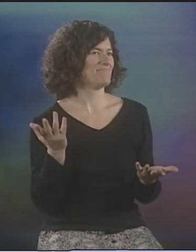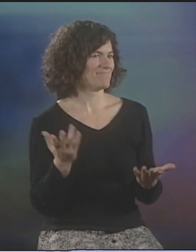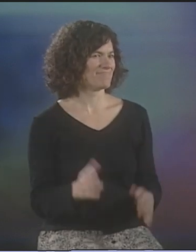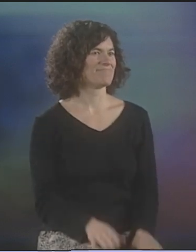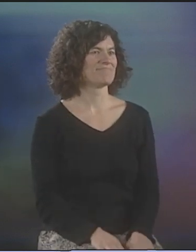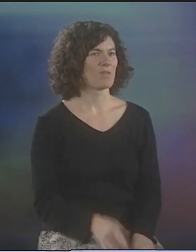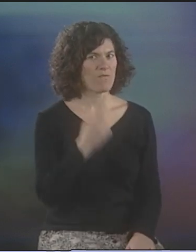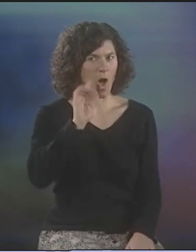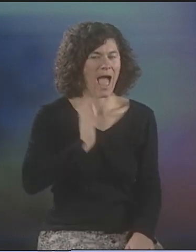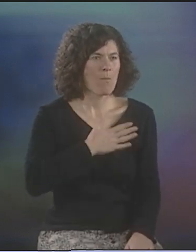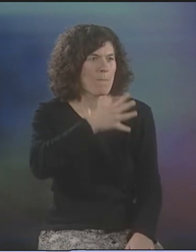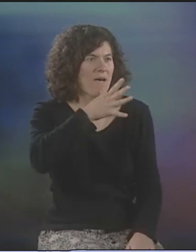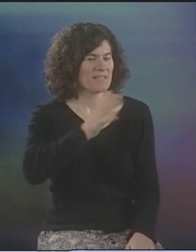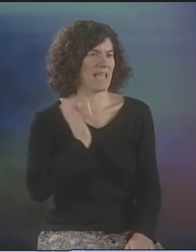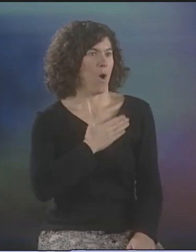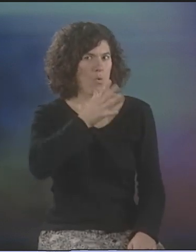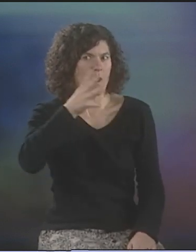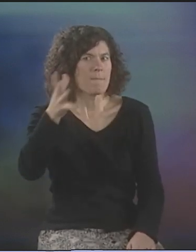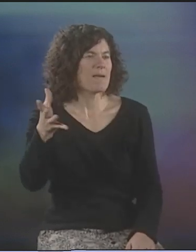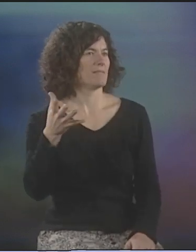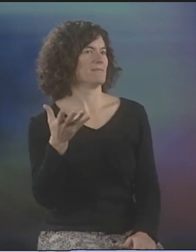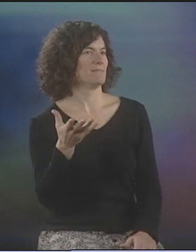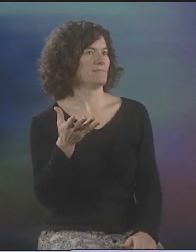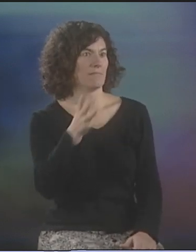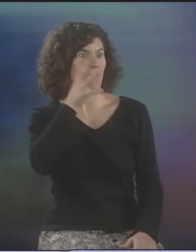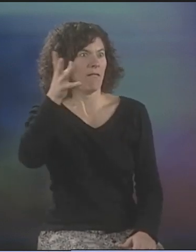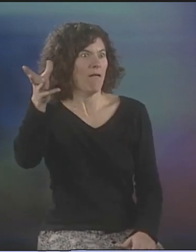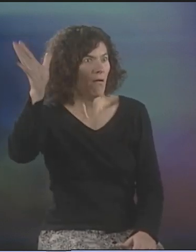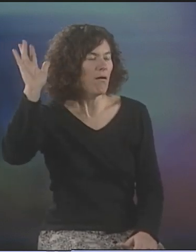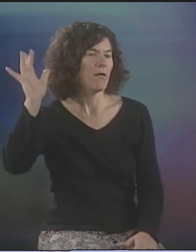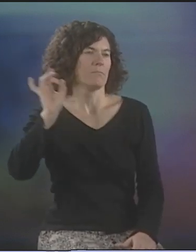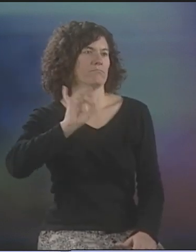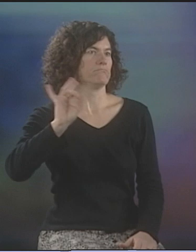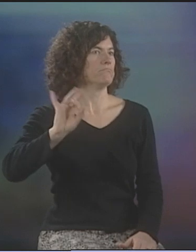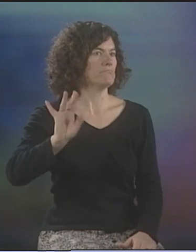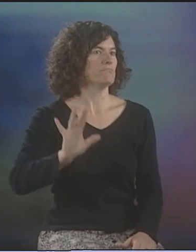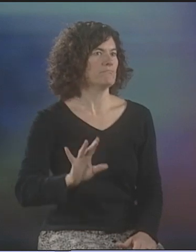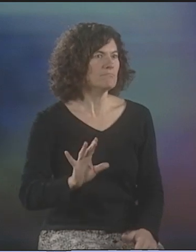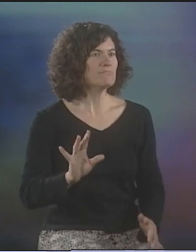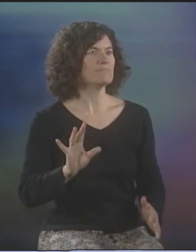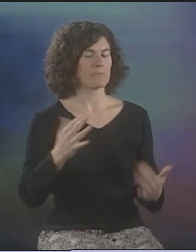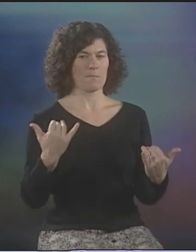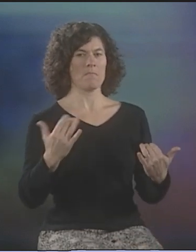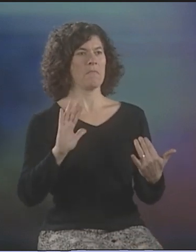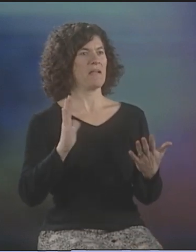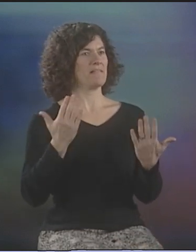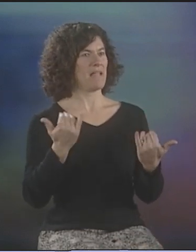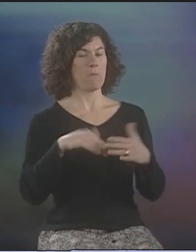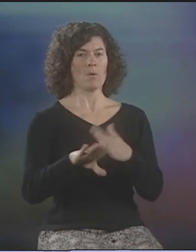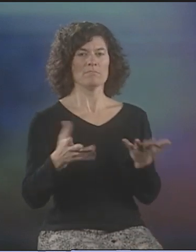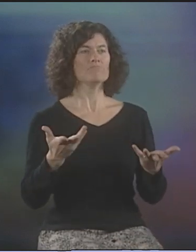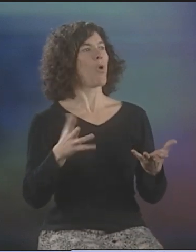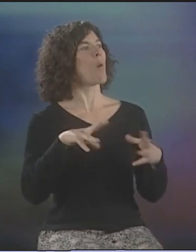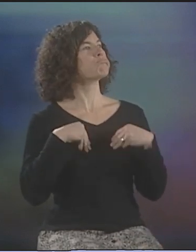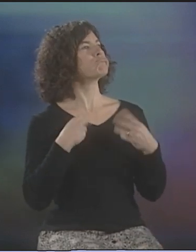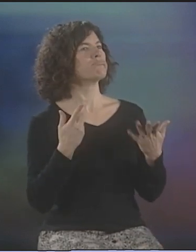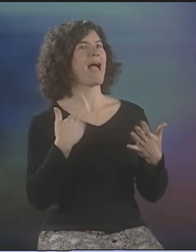MY MOTHER, MY GRANDMOTHER, OUR GREAT-GRANDMOTHERS. IF YOU THINK ABOUT IT, REALLY, COMPARED TO NOW, YOU KNOW, WE HAVE ALL THESE RIGHTS.